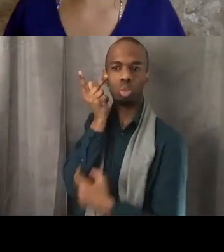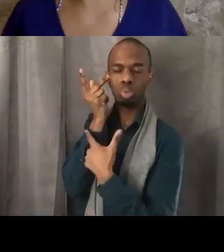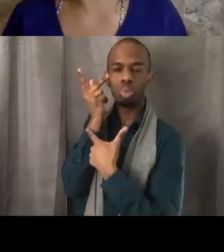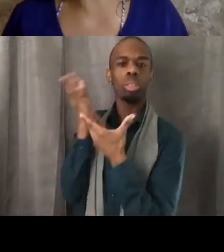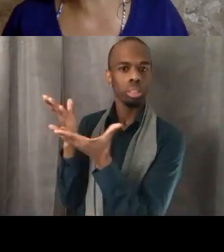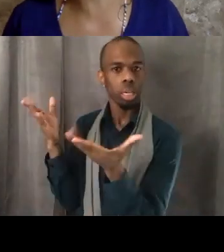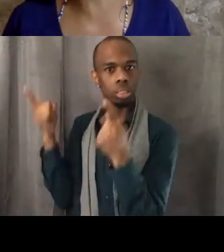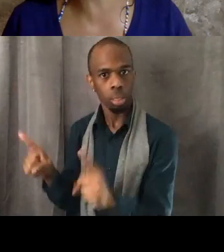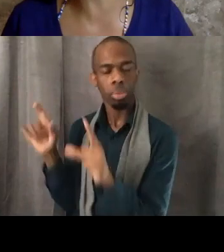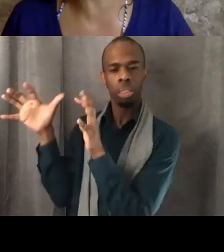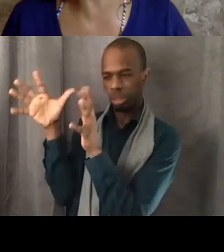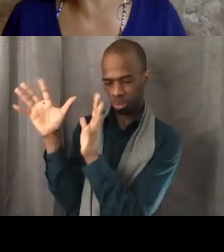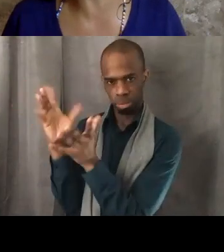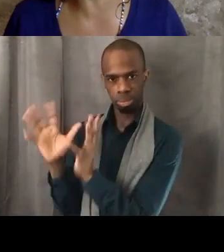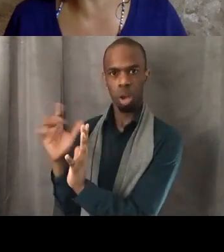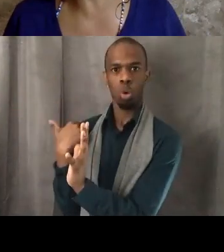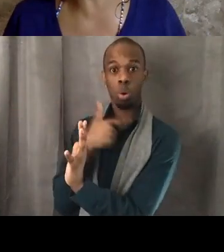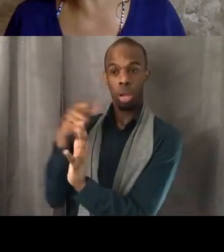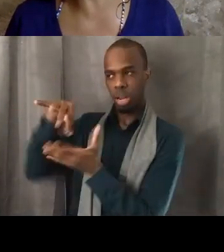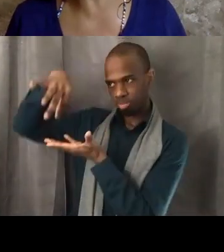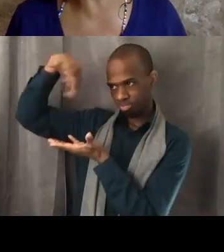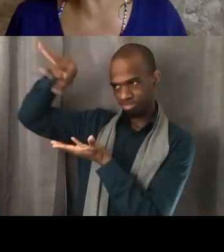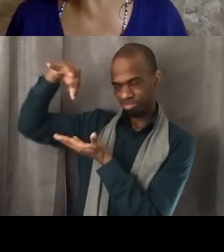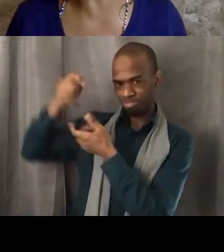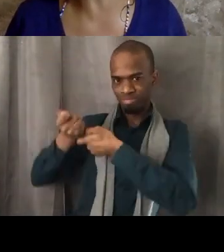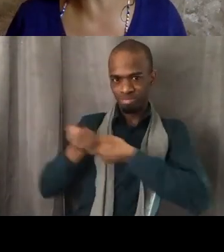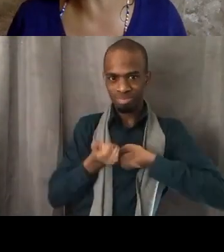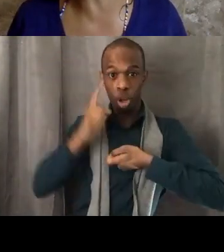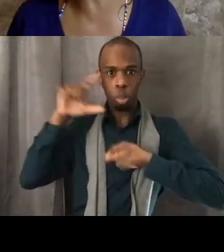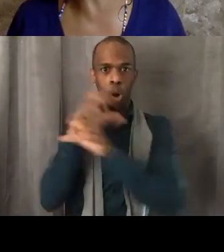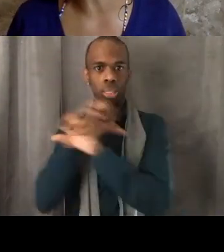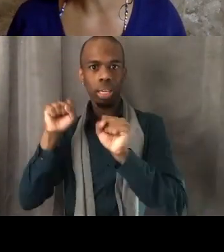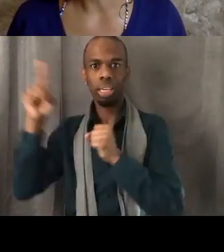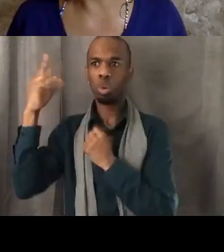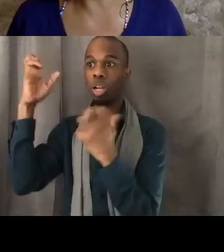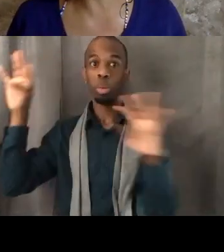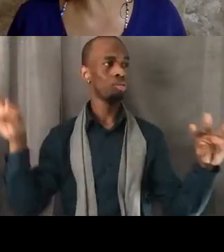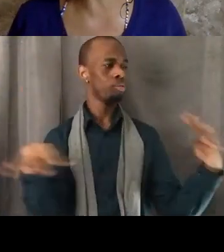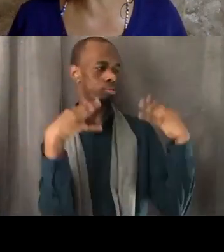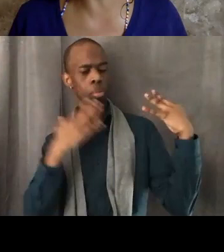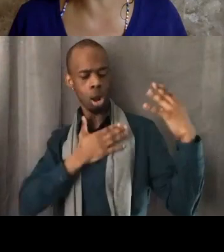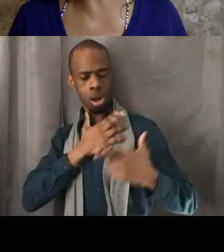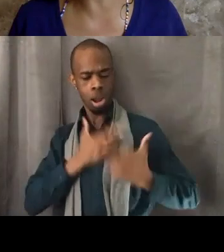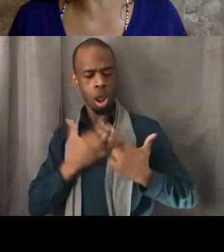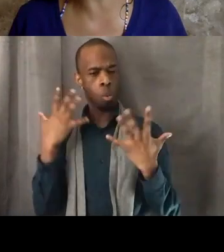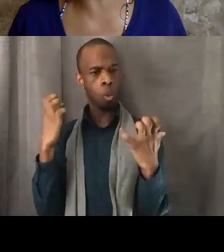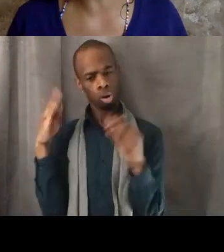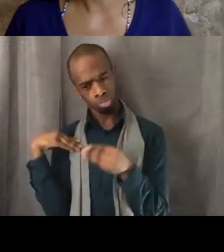to kind of lure the President who wanted to be seen as having a legacy into chartering this college.